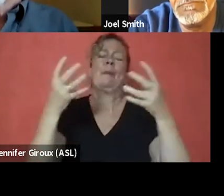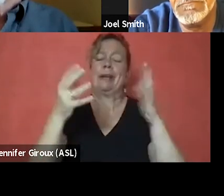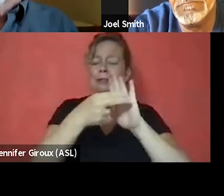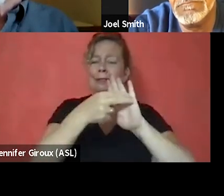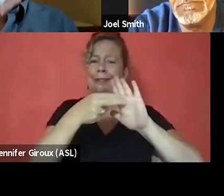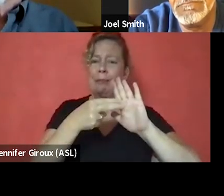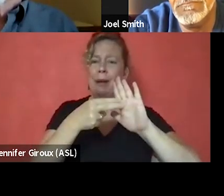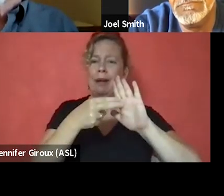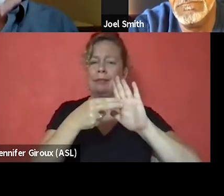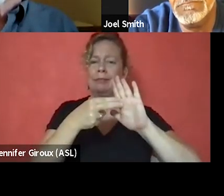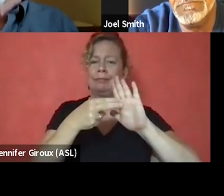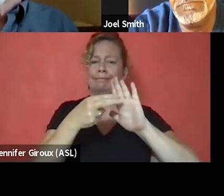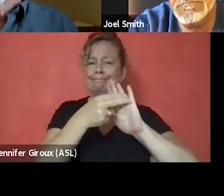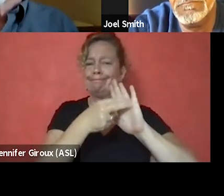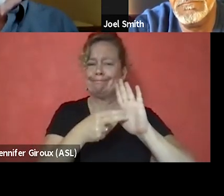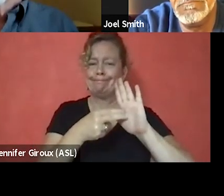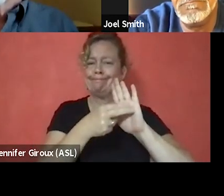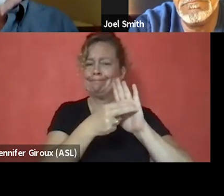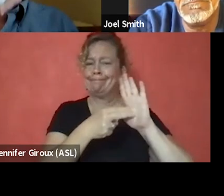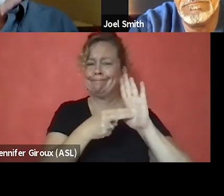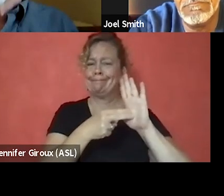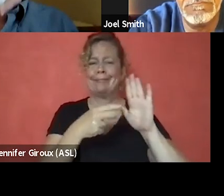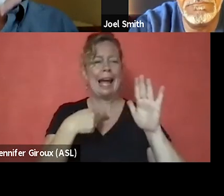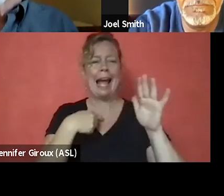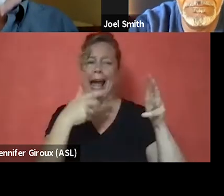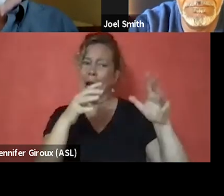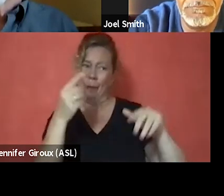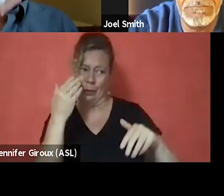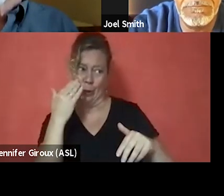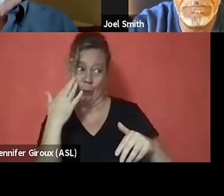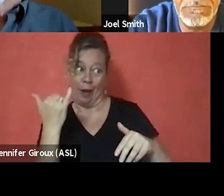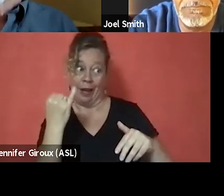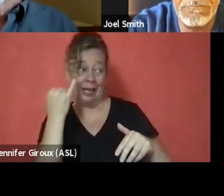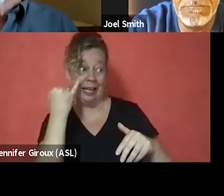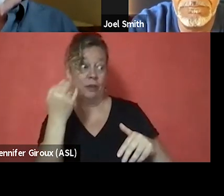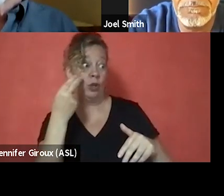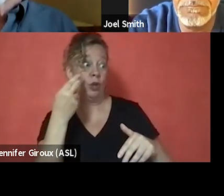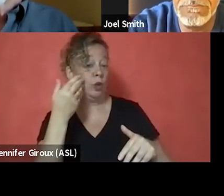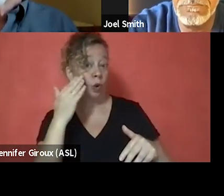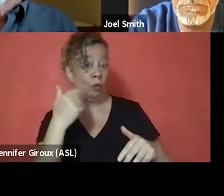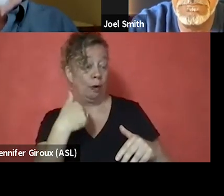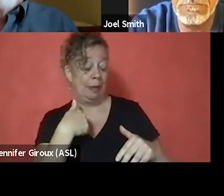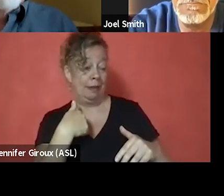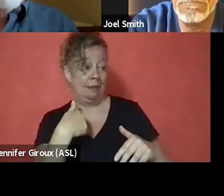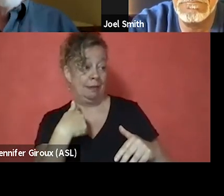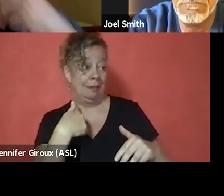that I don't want you to know, because if you don't know, you can't stigmatize me